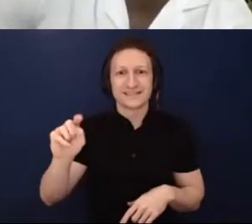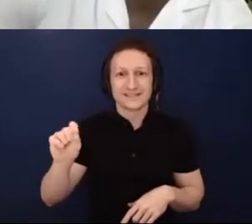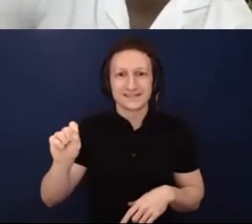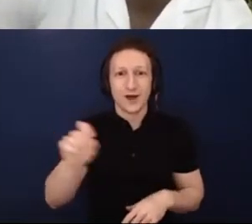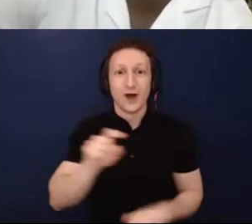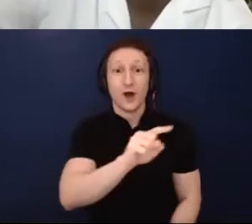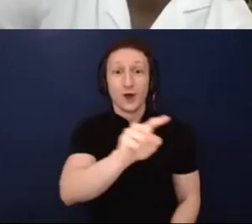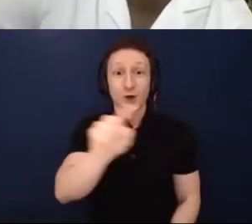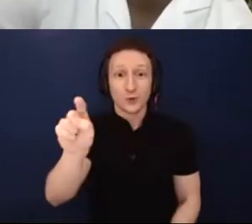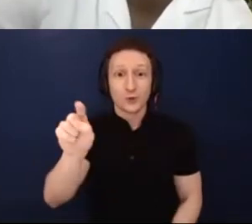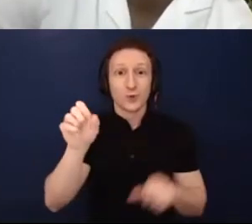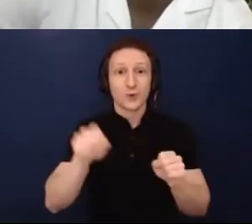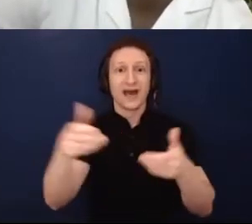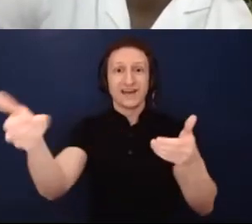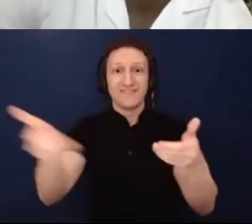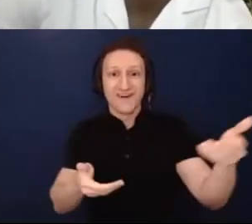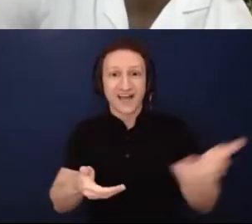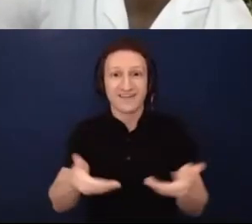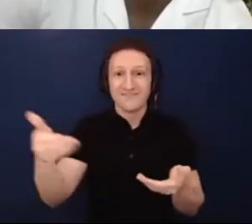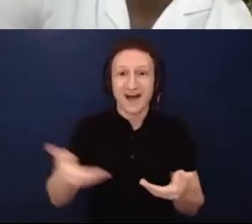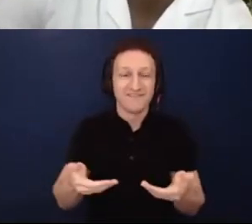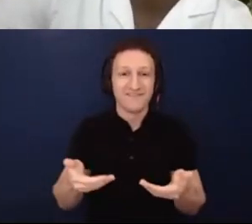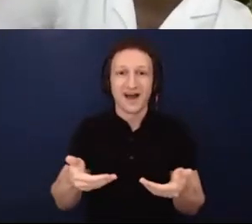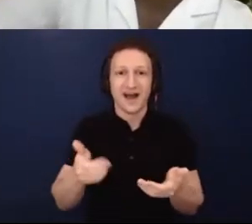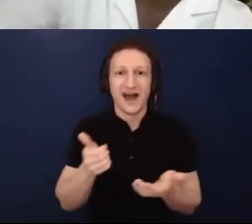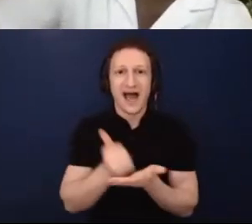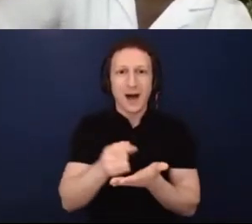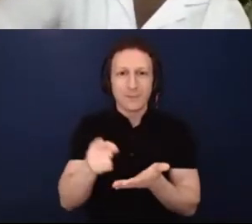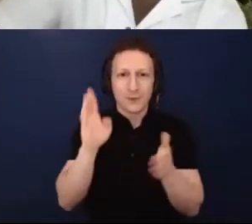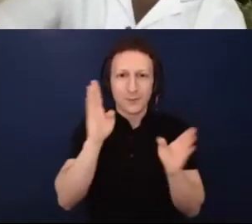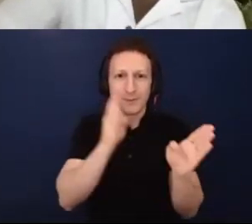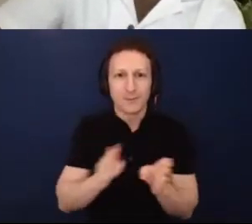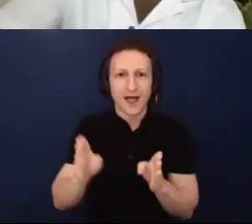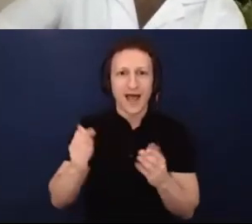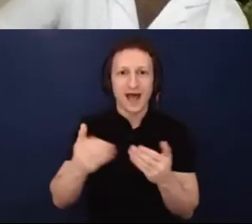rebuild, figure things out. That could be somewhere where you